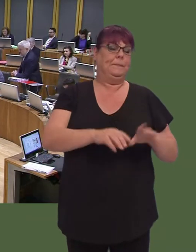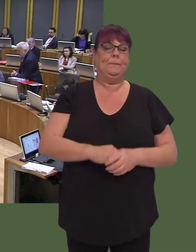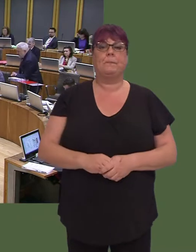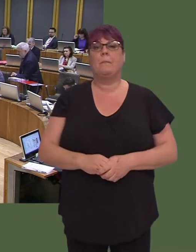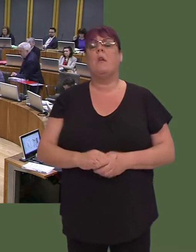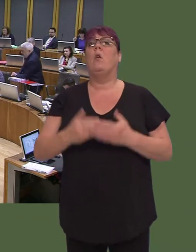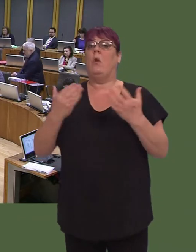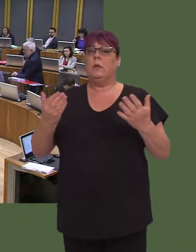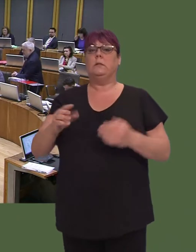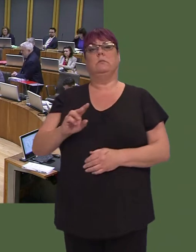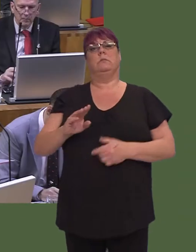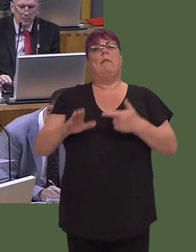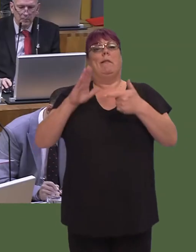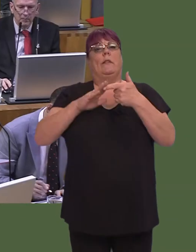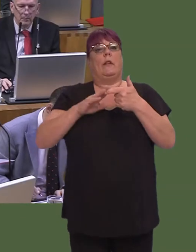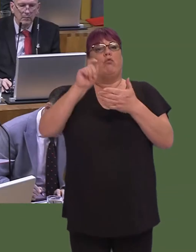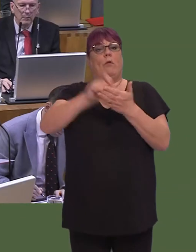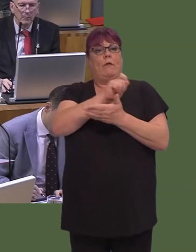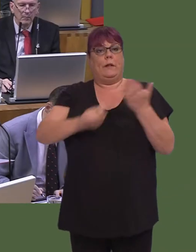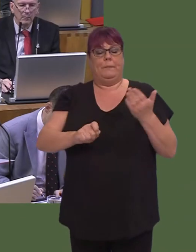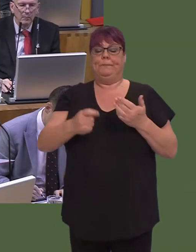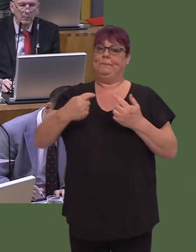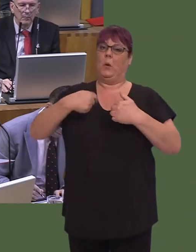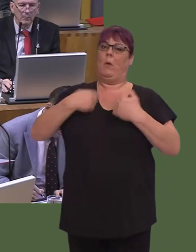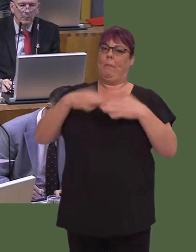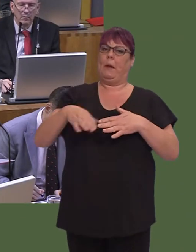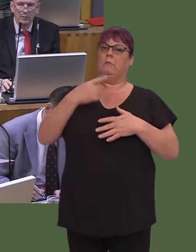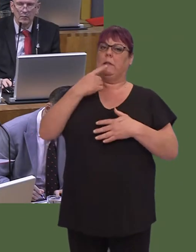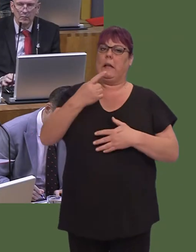We have said that a second referendum could only come about in certain circumstances.